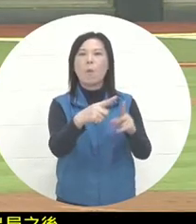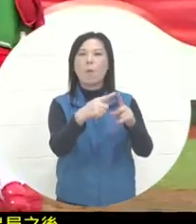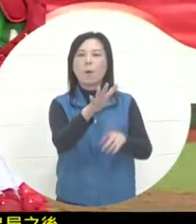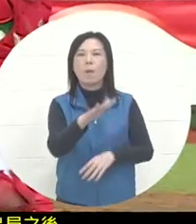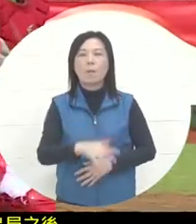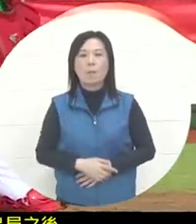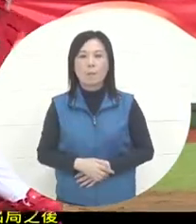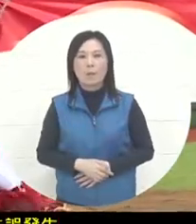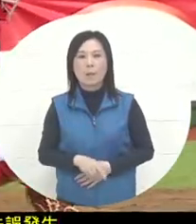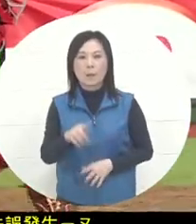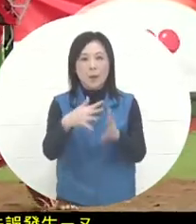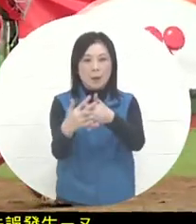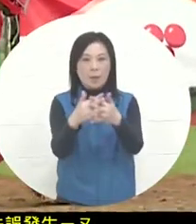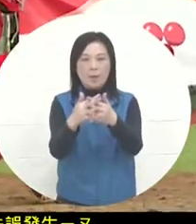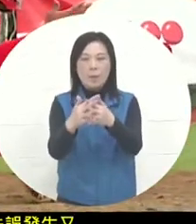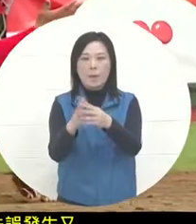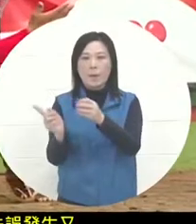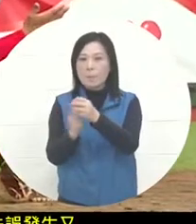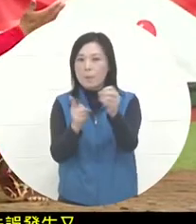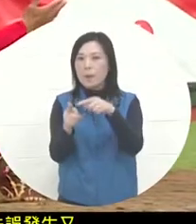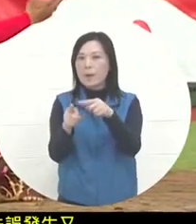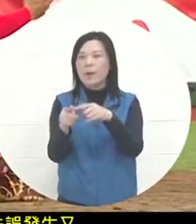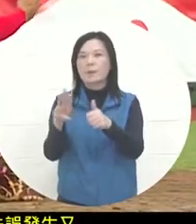the American team's hitter is the eighth batsman Kushmider.